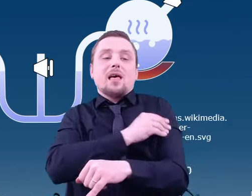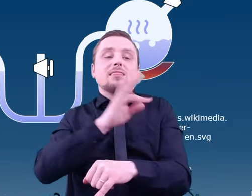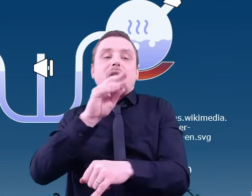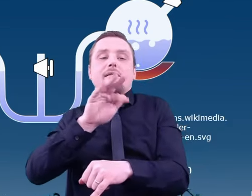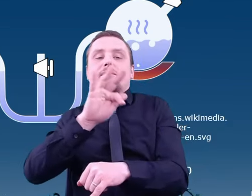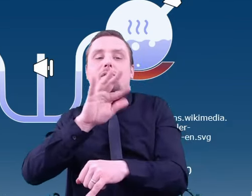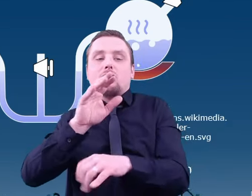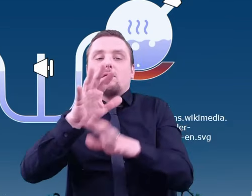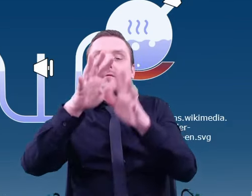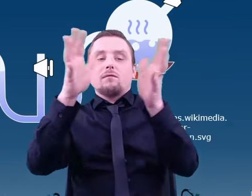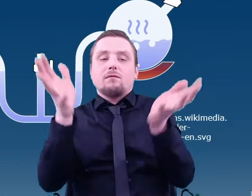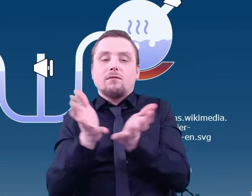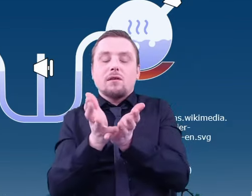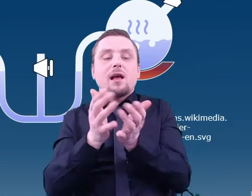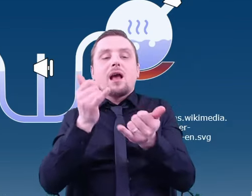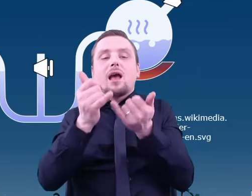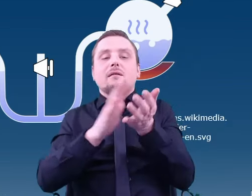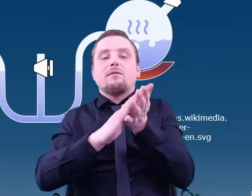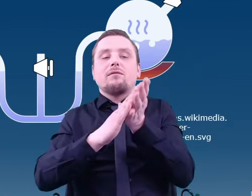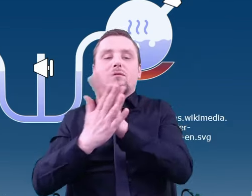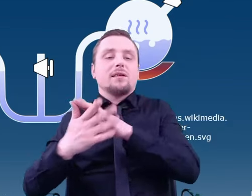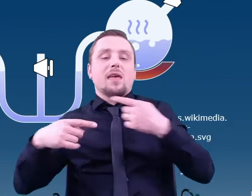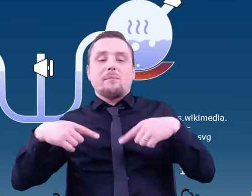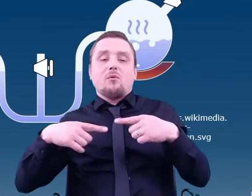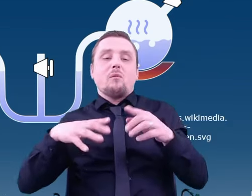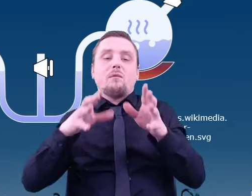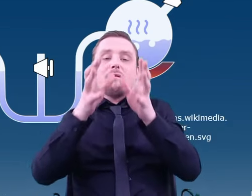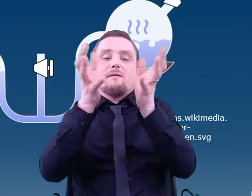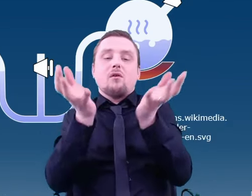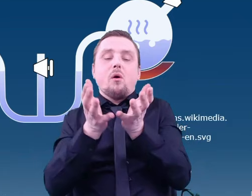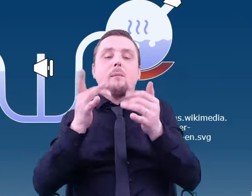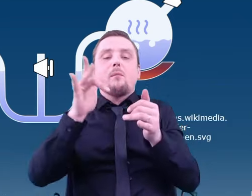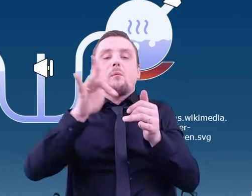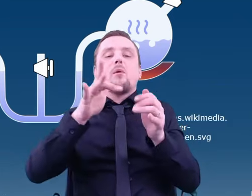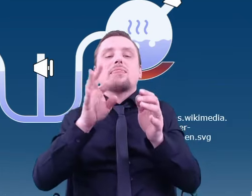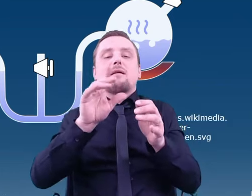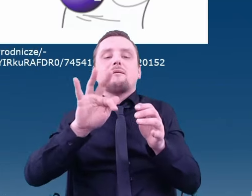In short, for acids to be formed, minerals are needed.